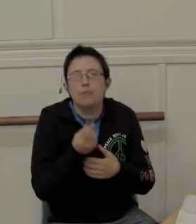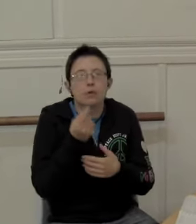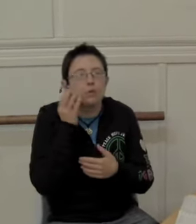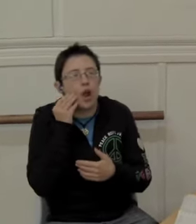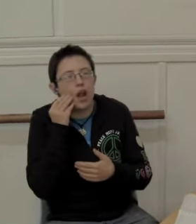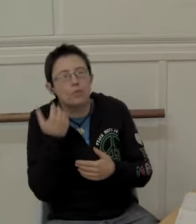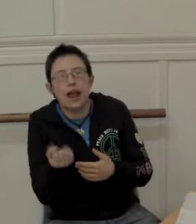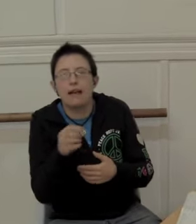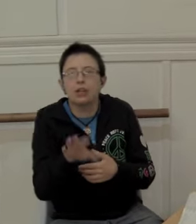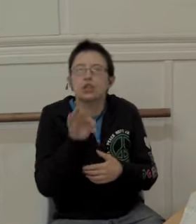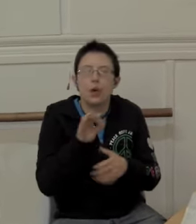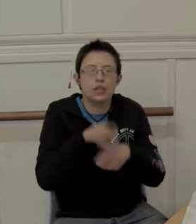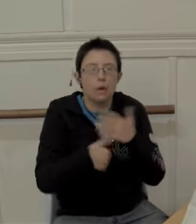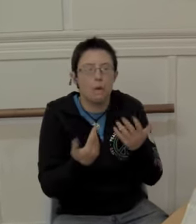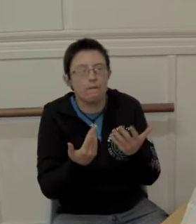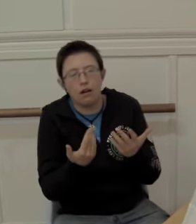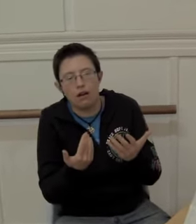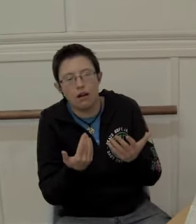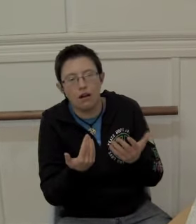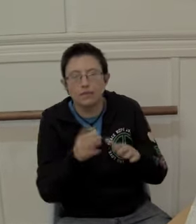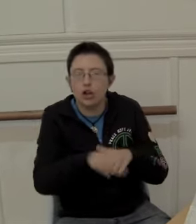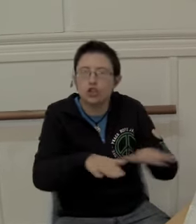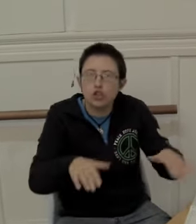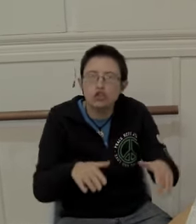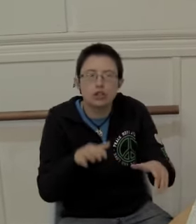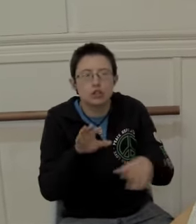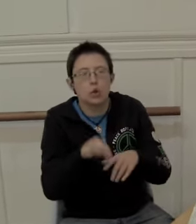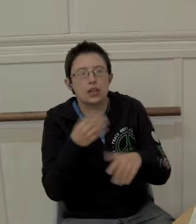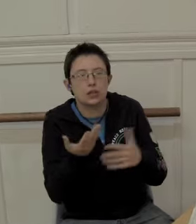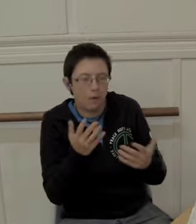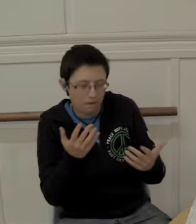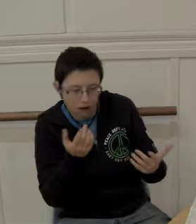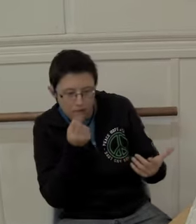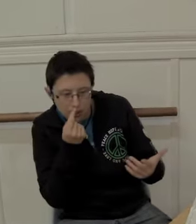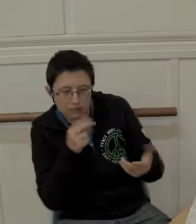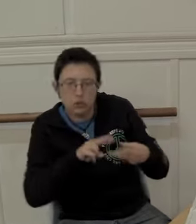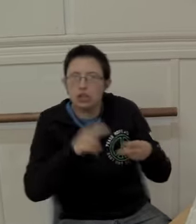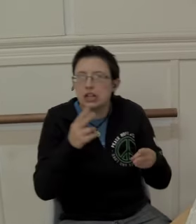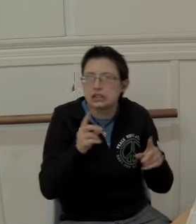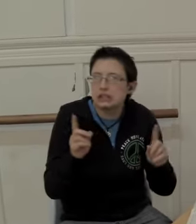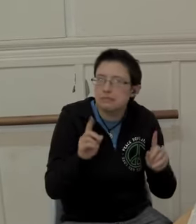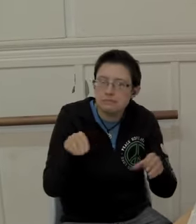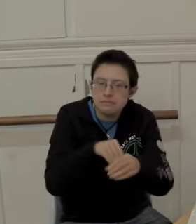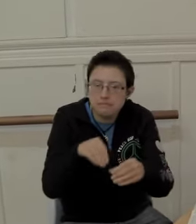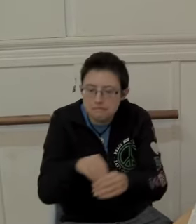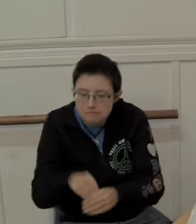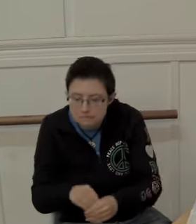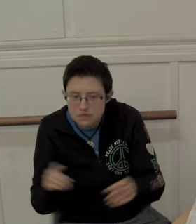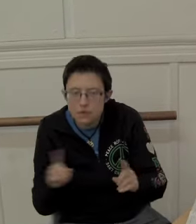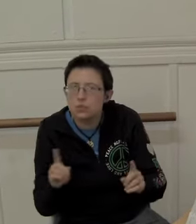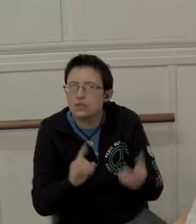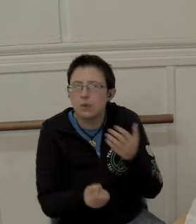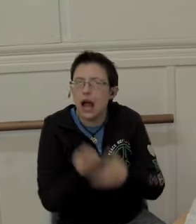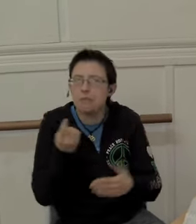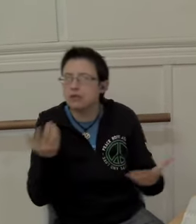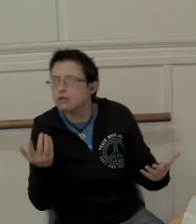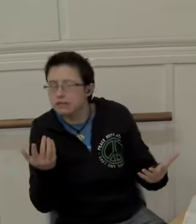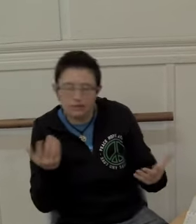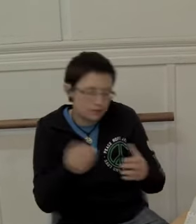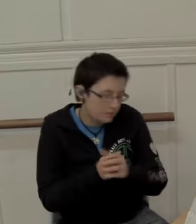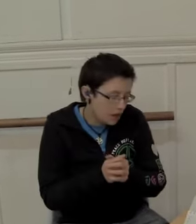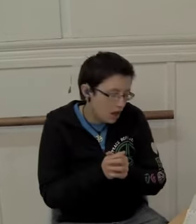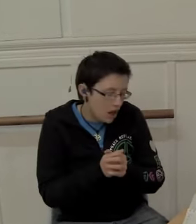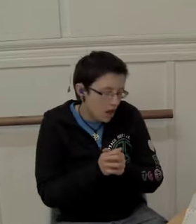What happens when we have a choice over children and their genetics?